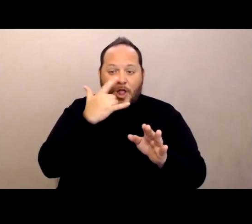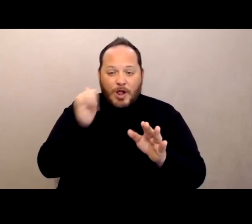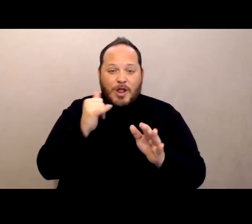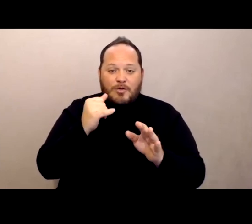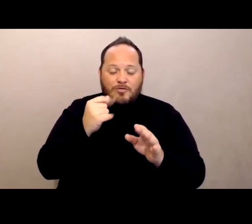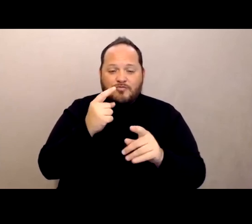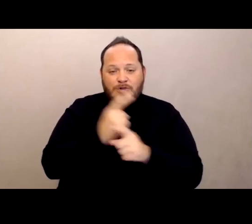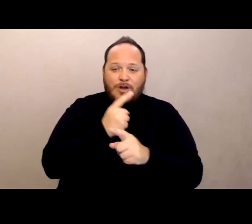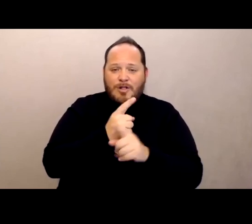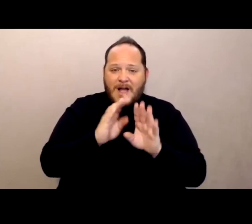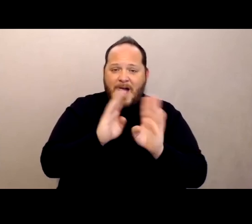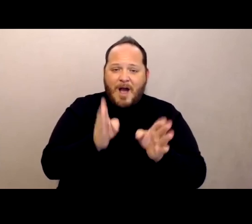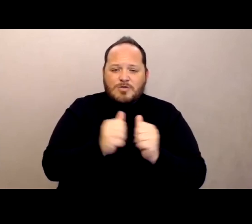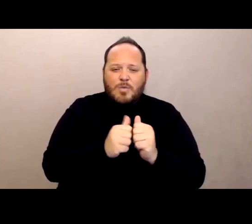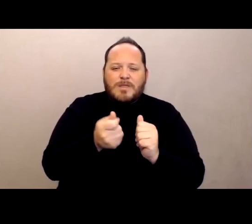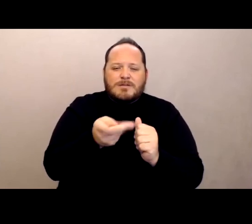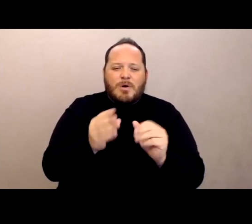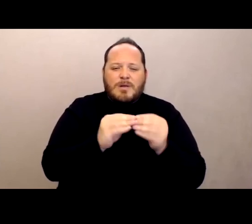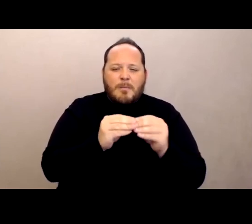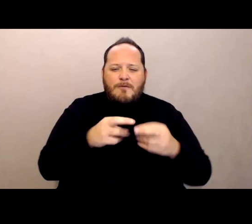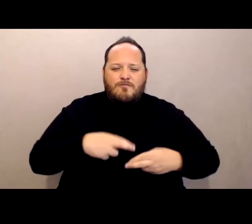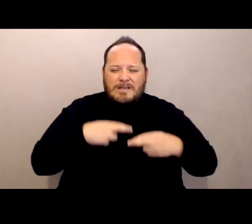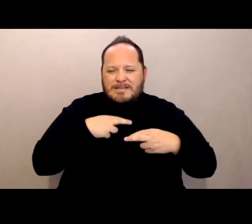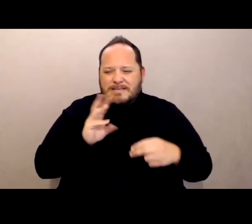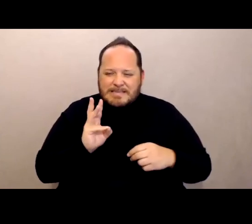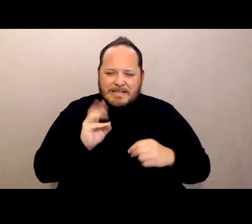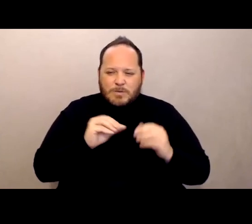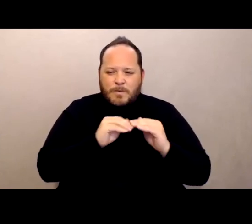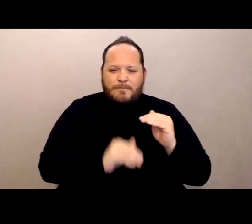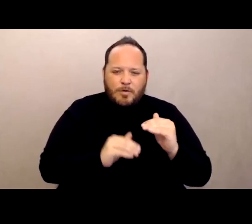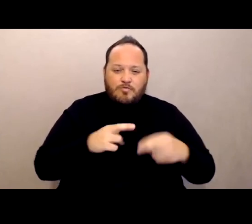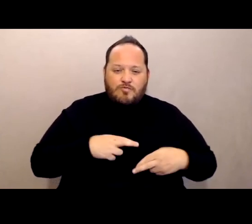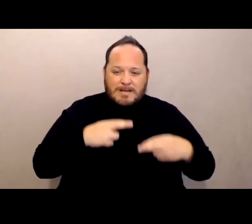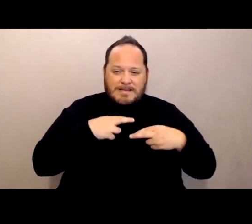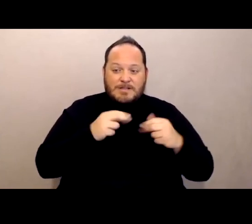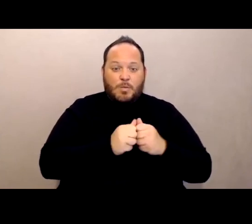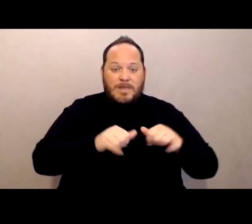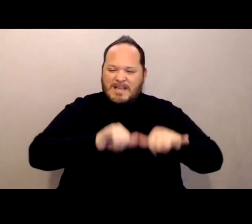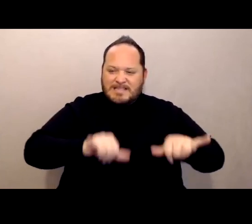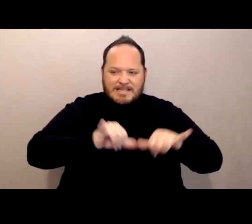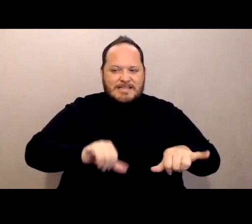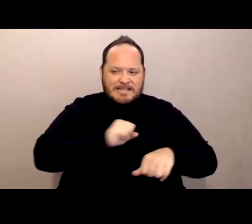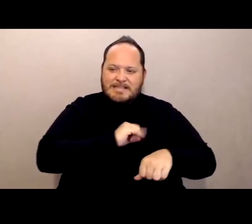with a small number of residents, six or fewer residents with consistent staff that are cross trained